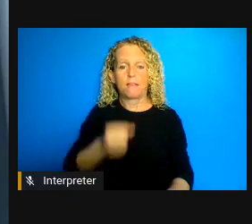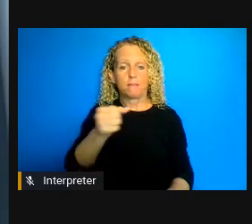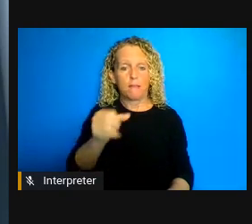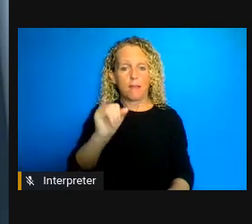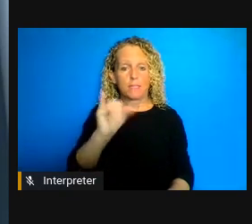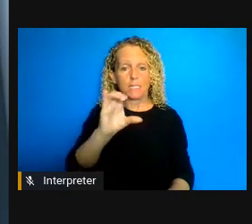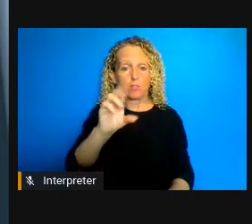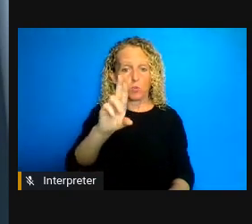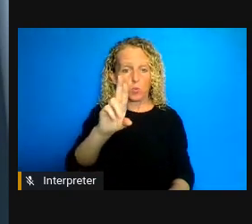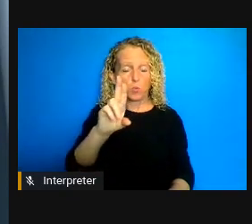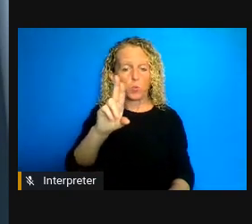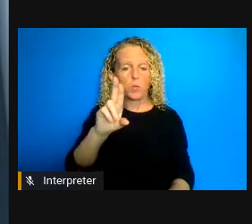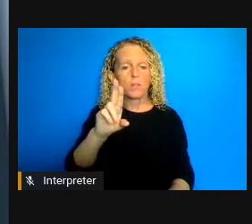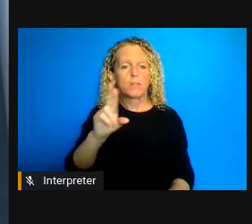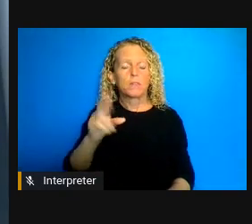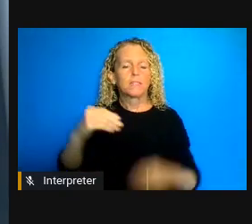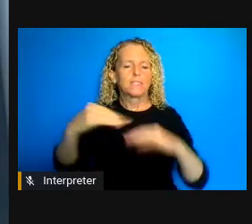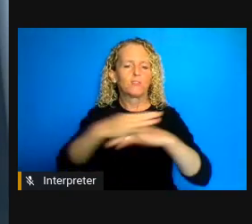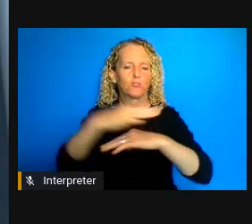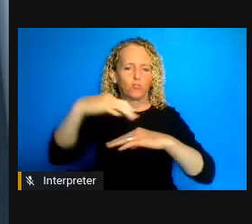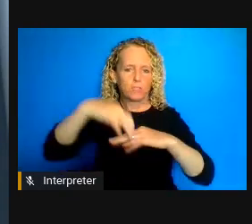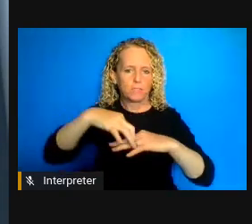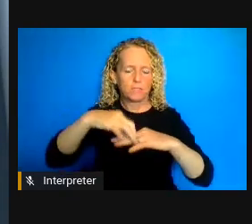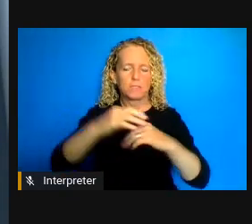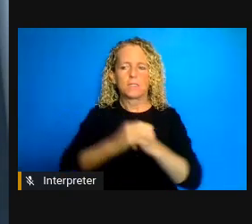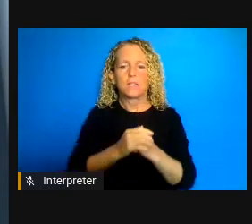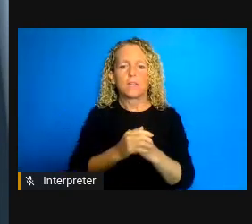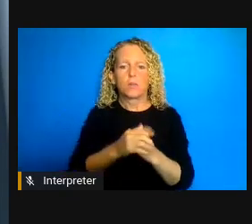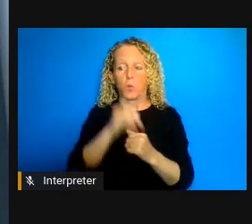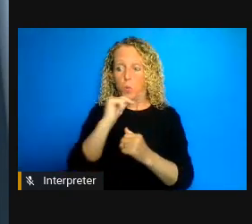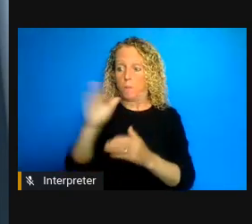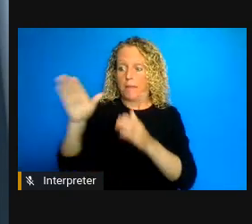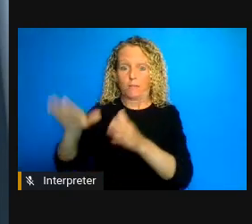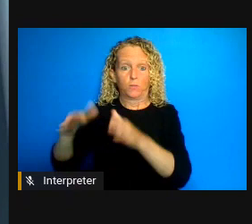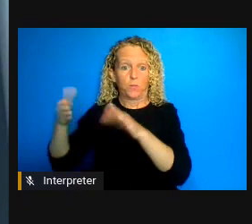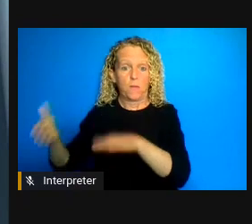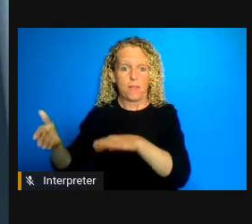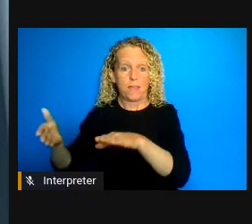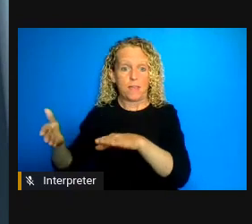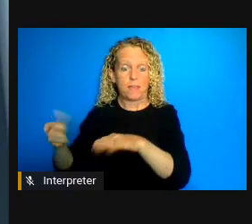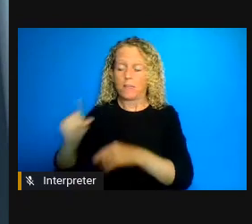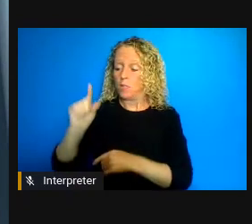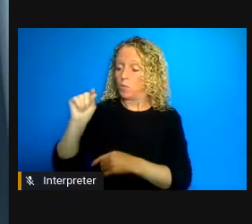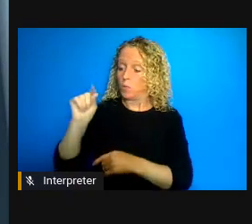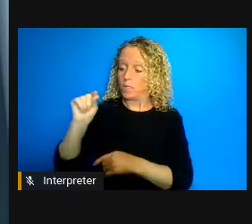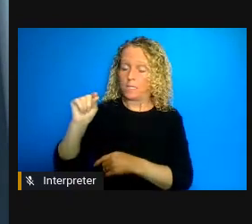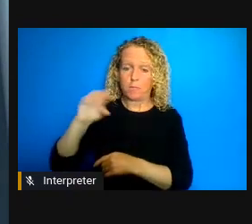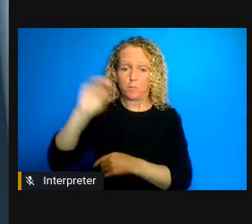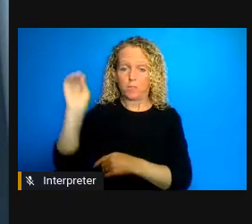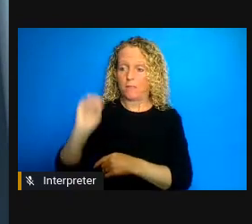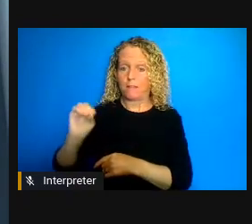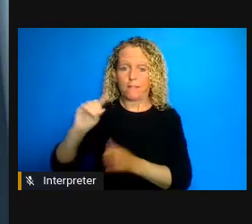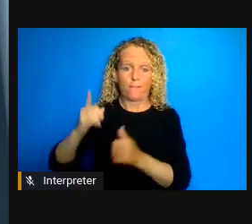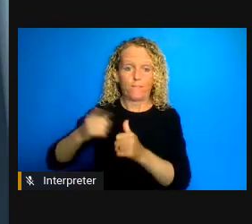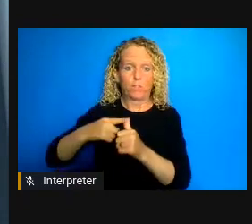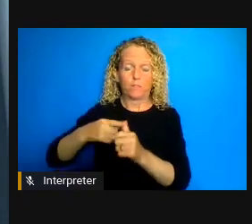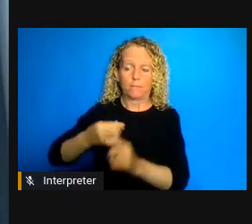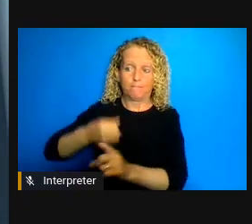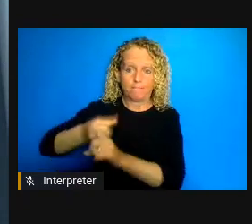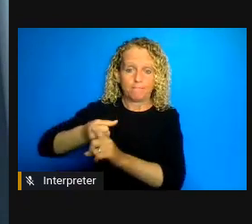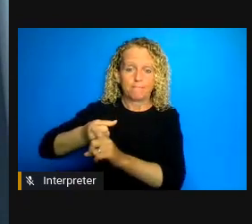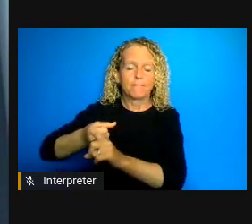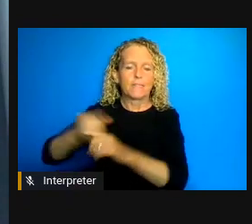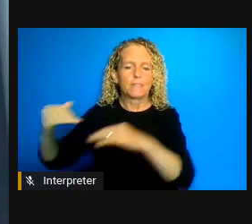those who passed away 20 percent in the first wave were indigenous. A couple of